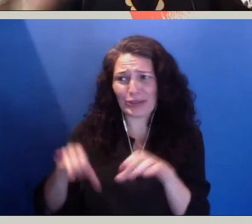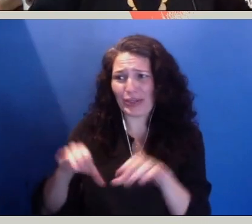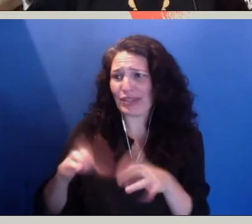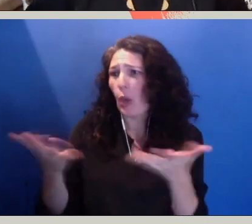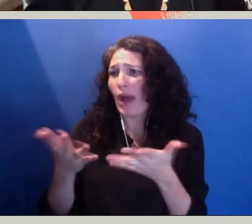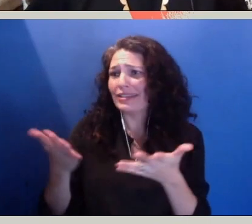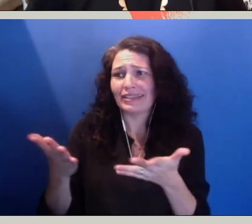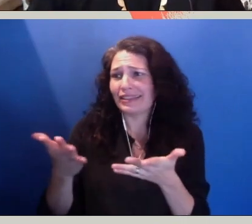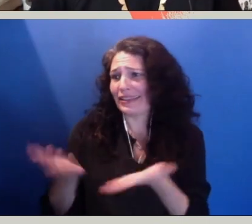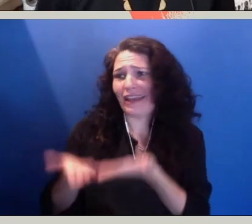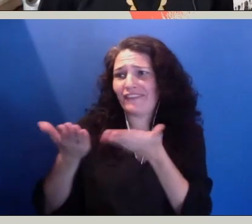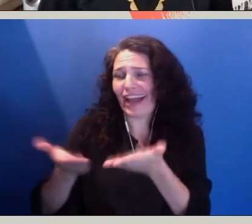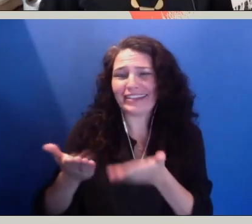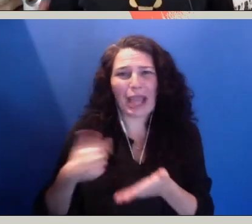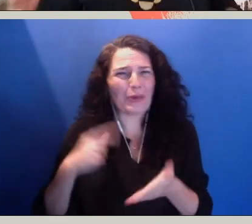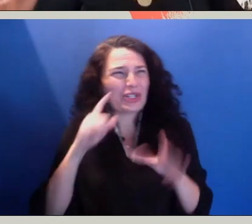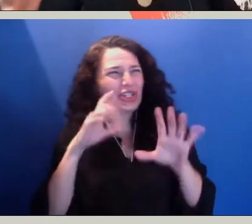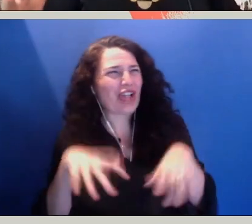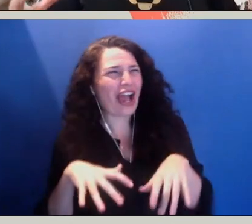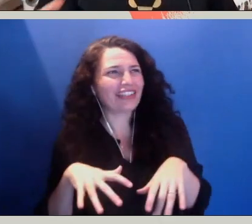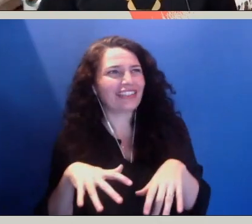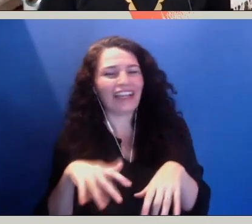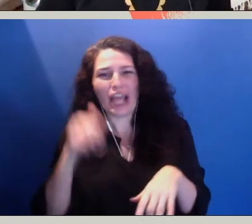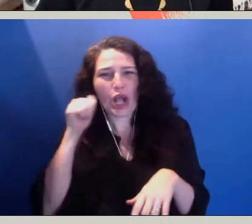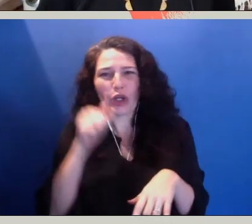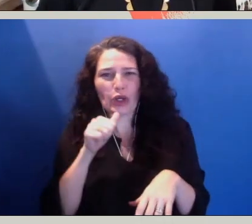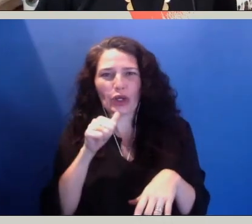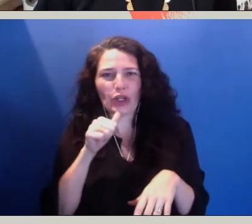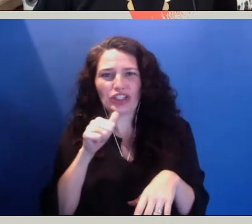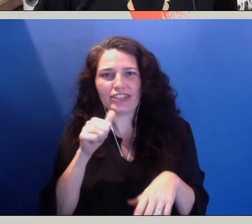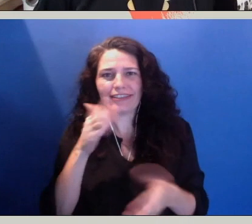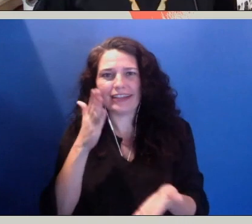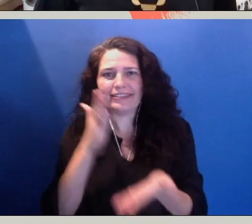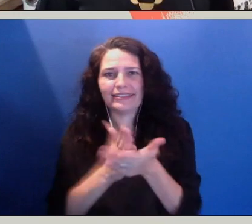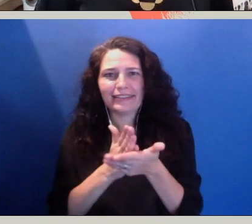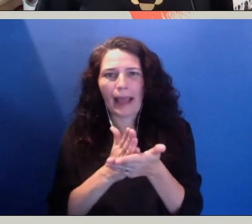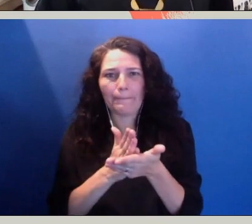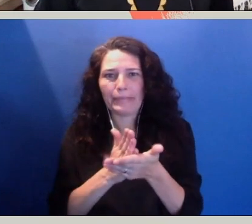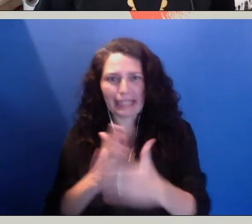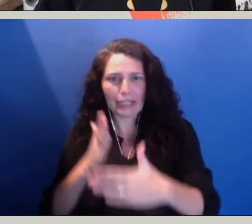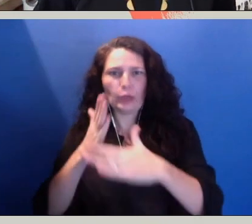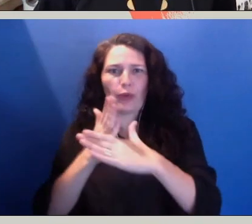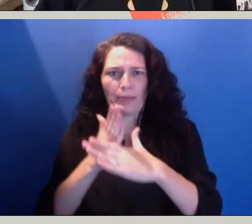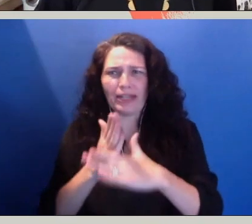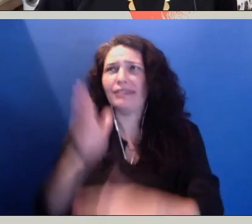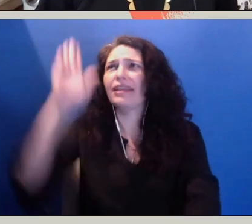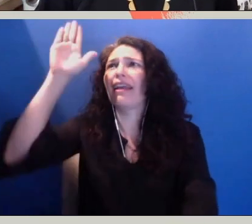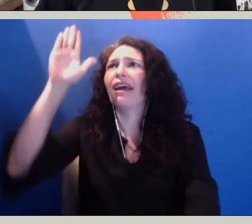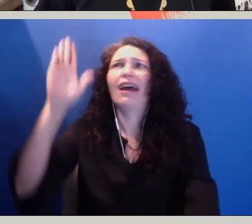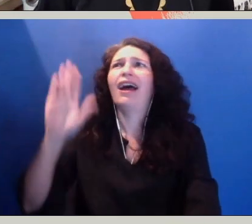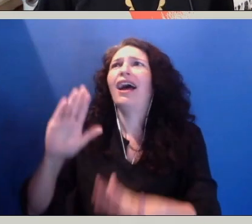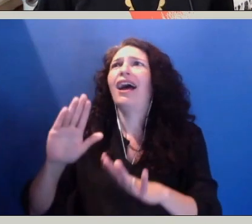I don't know what we were talking about. And she just kind of stopped. And-- and I had to stop and think about how have I done this.